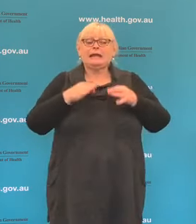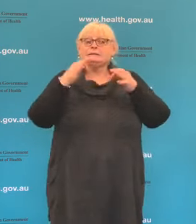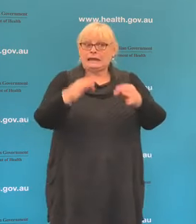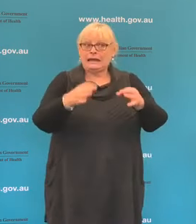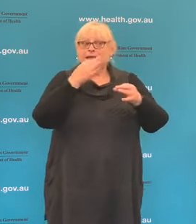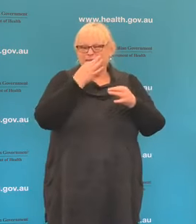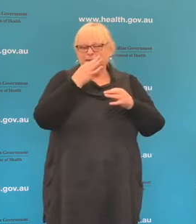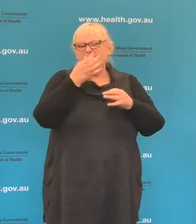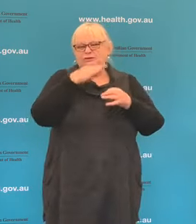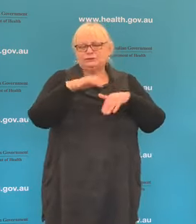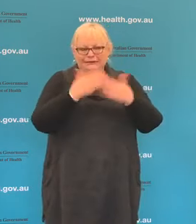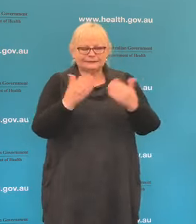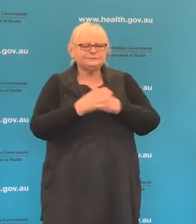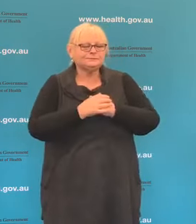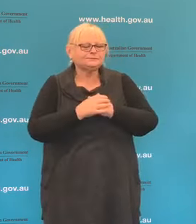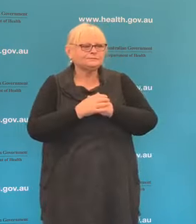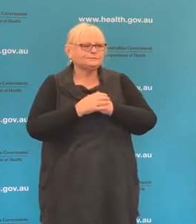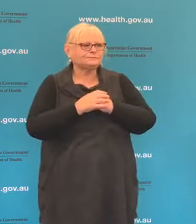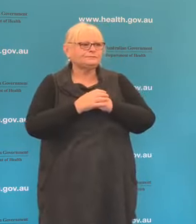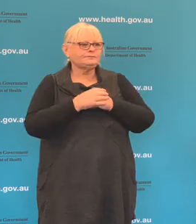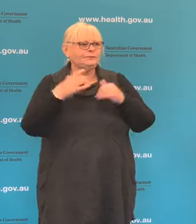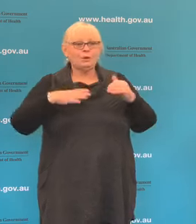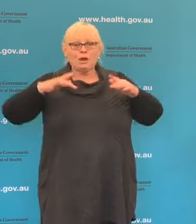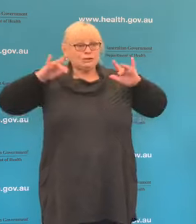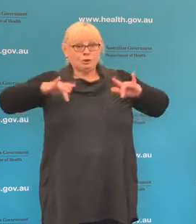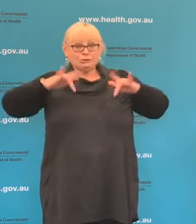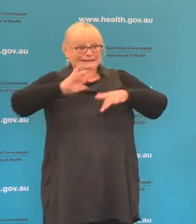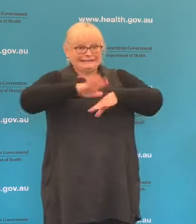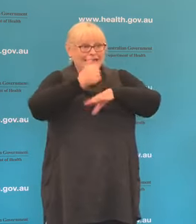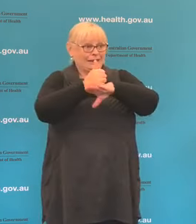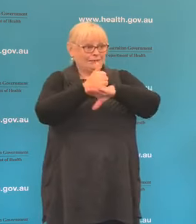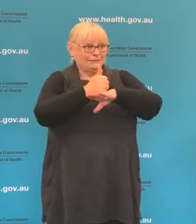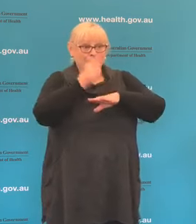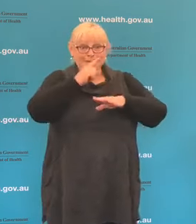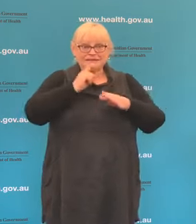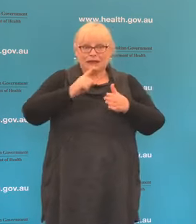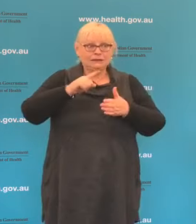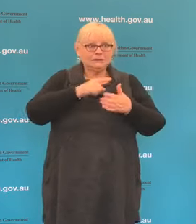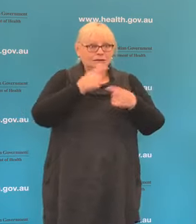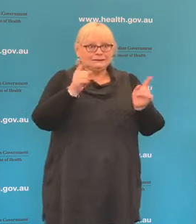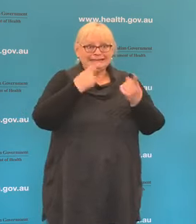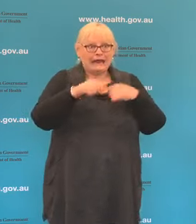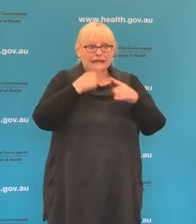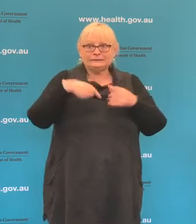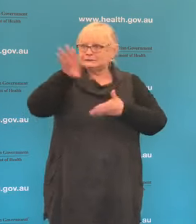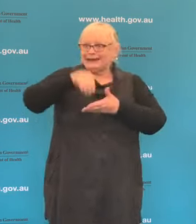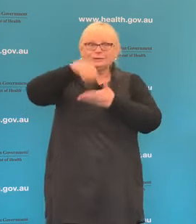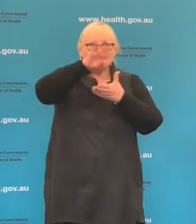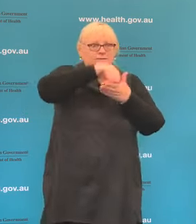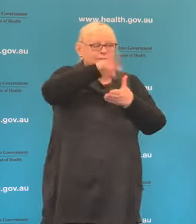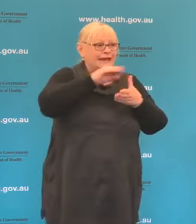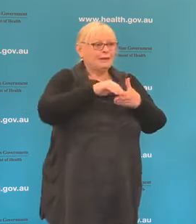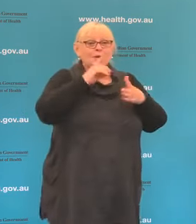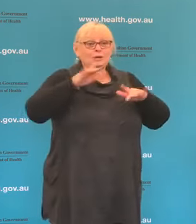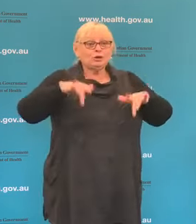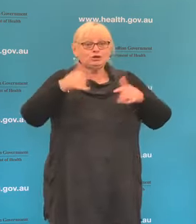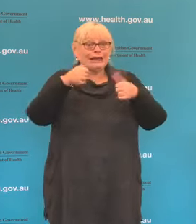And why isn't it set up yet? We're being told to download this app but it can't actually be used yet by the contact tracers.